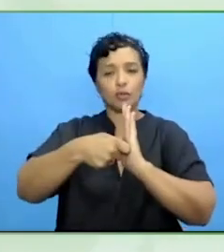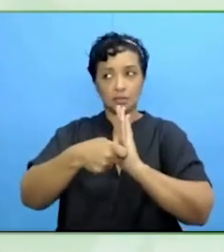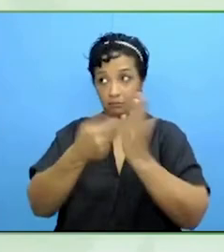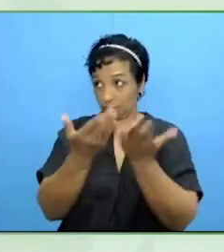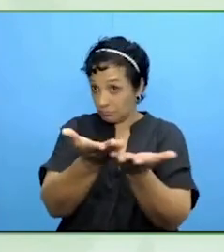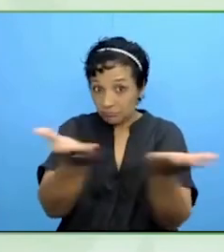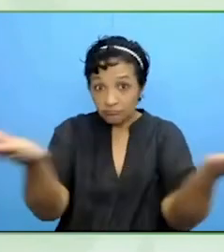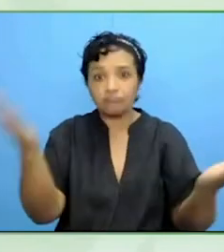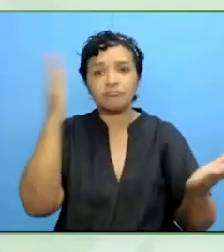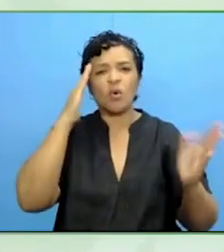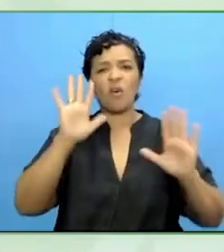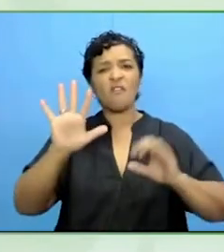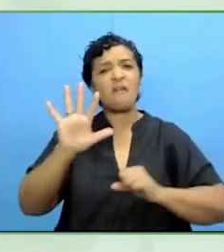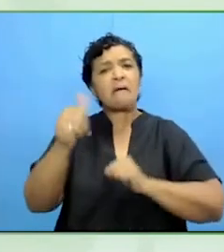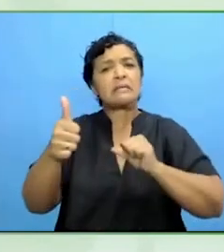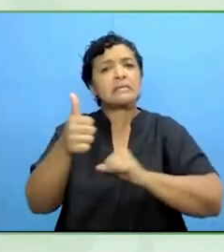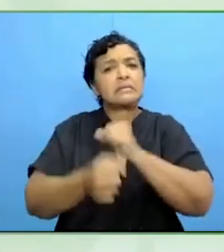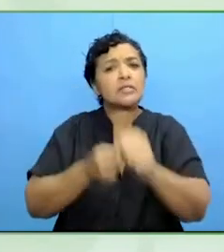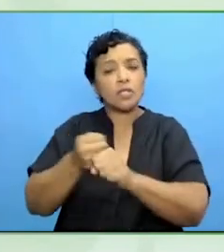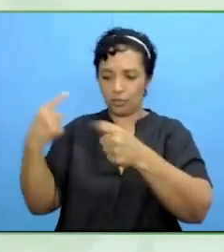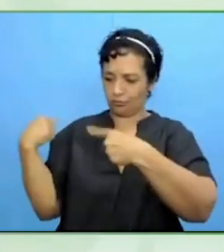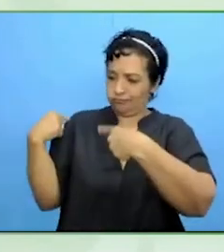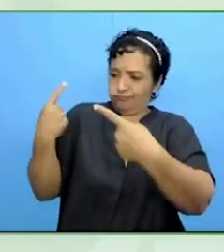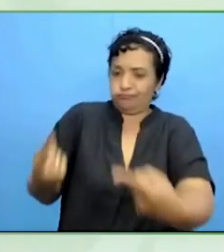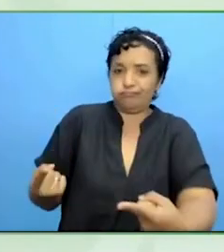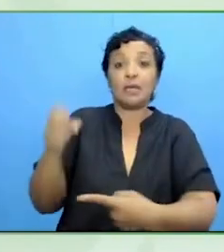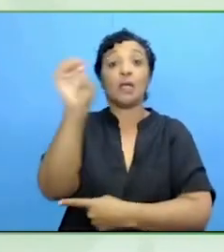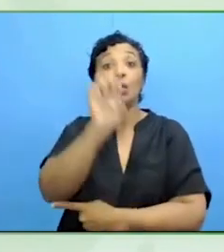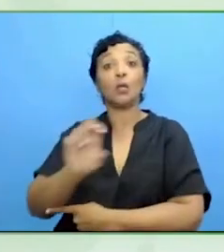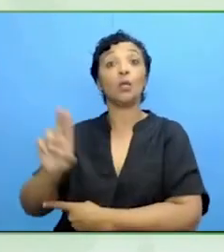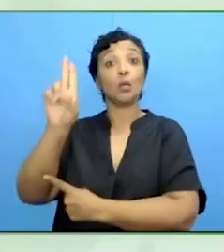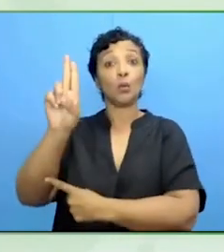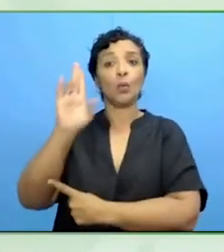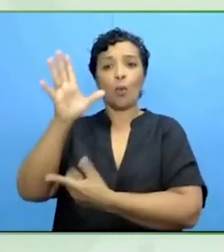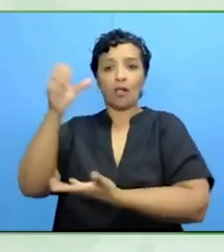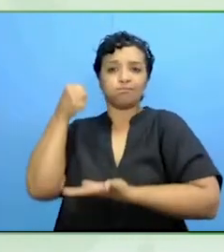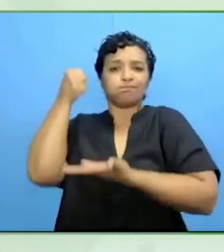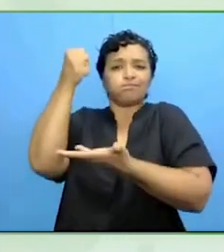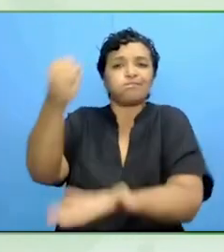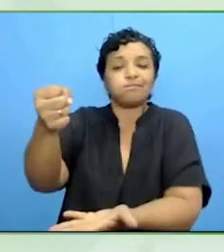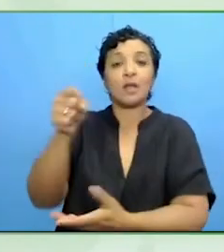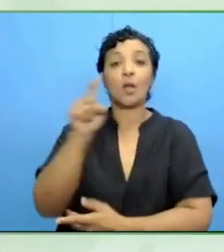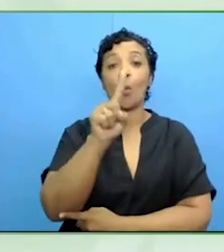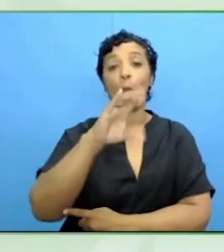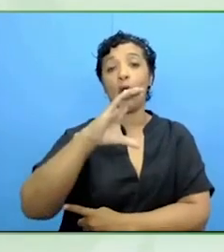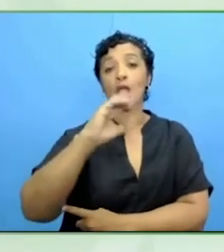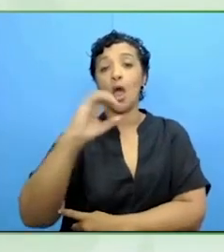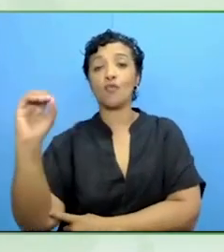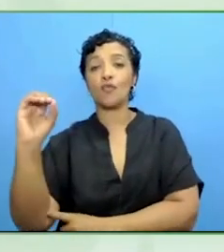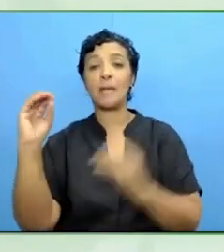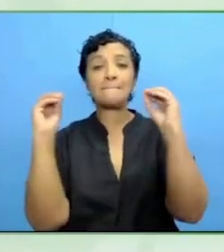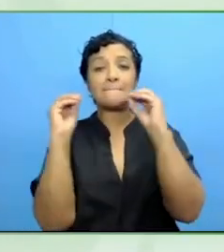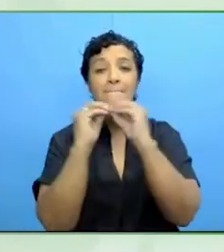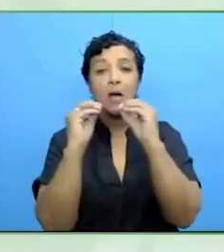The European Union will invest 100 billion to promote social